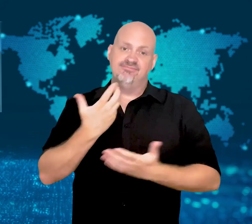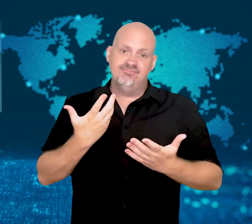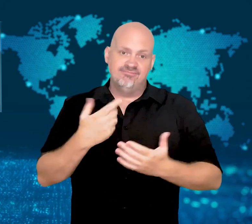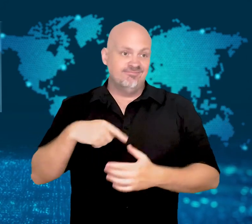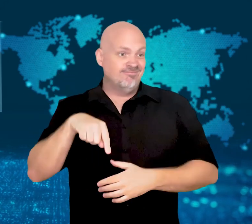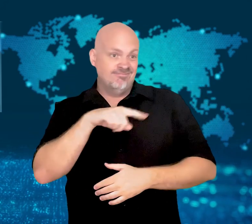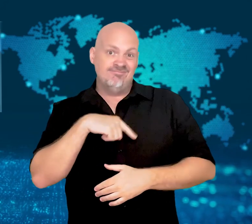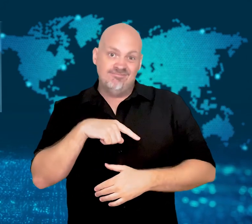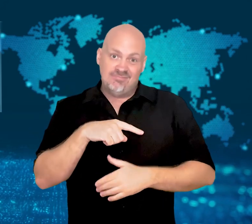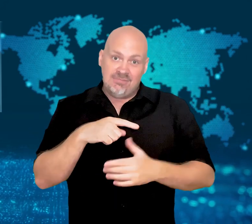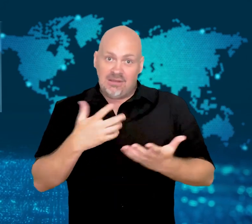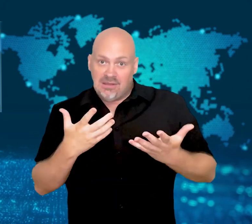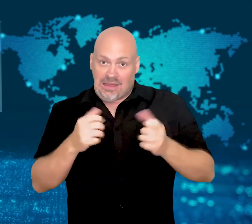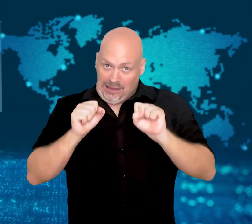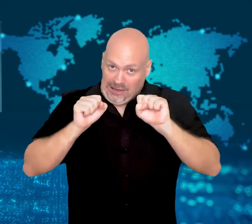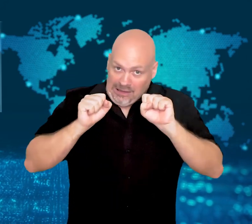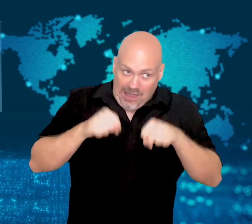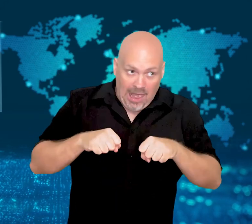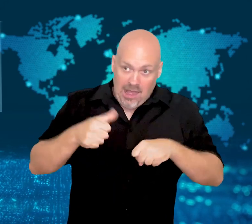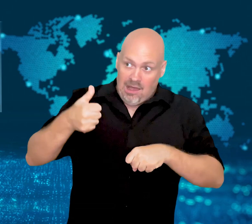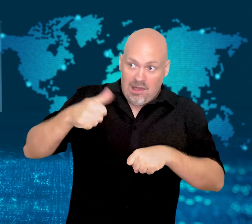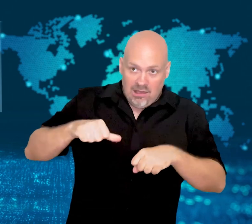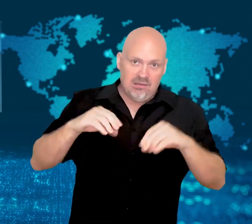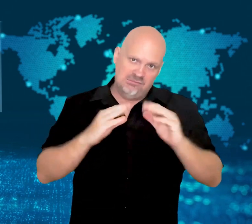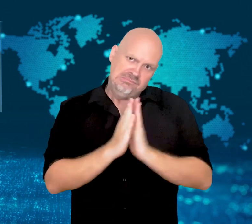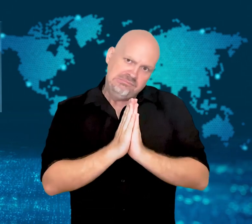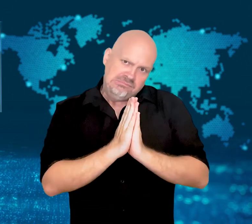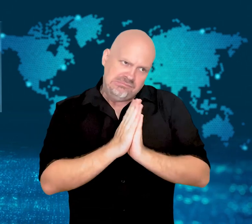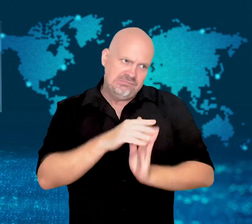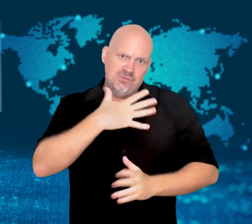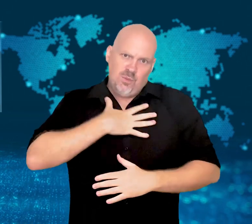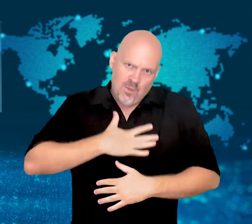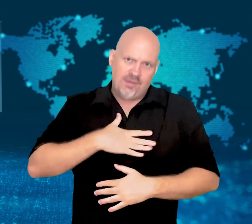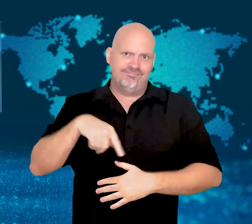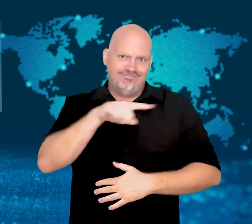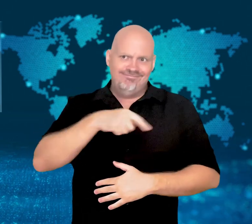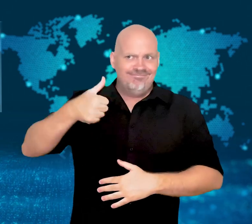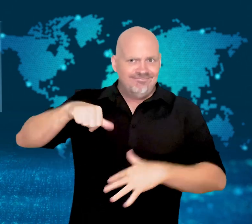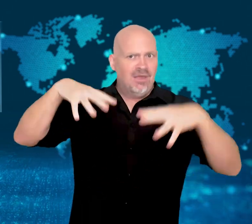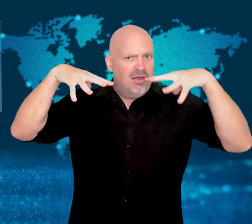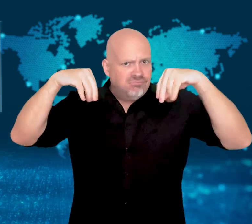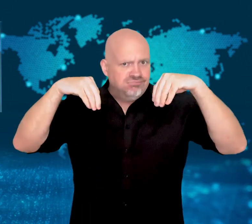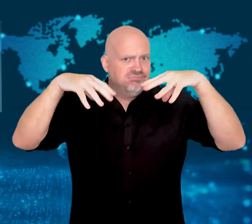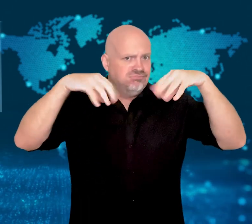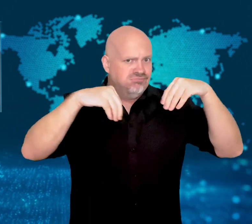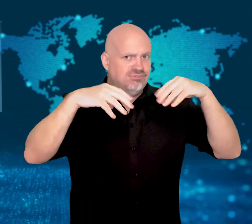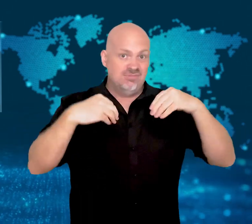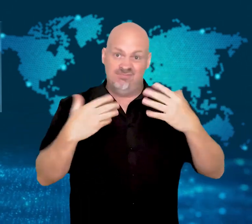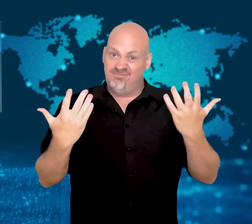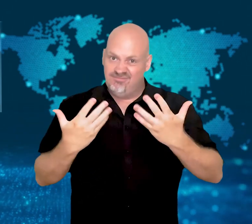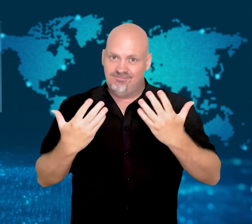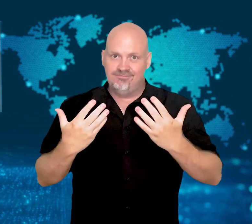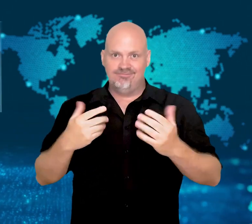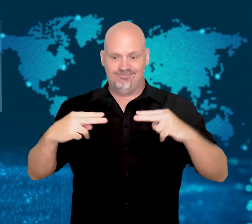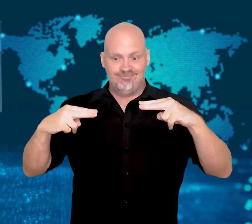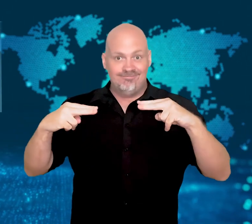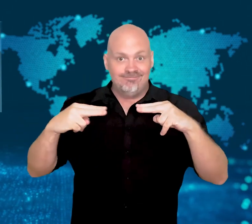He said to follow the directive if they "have a choice"